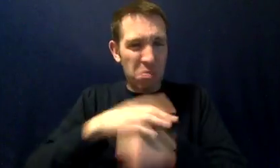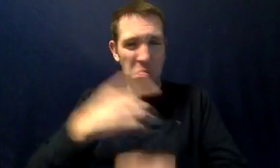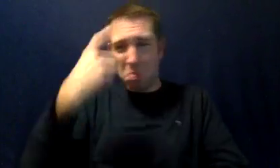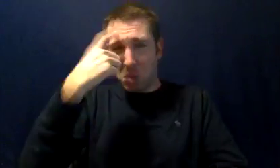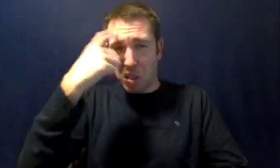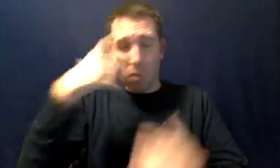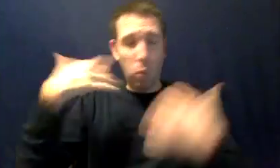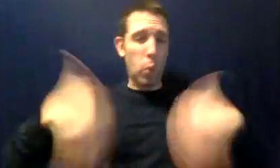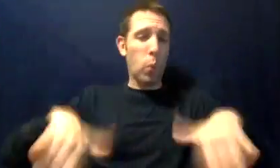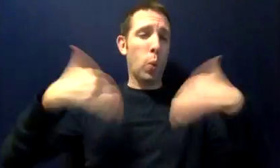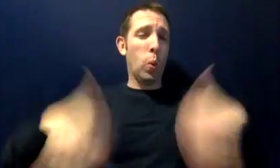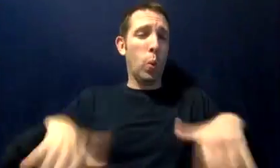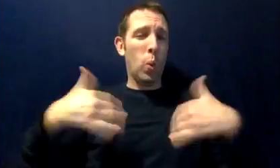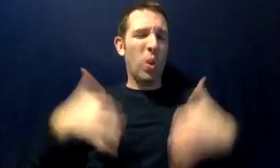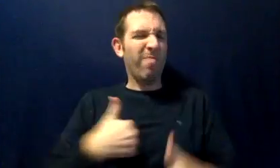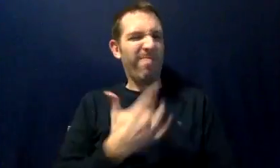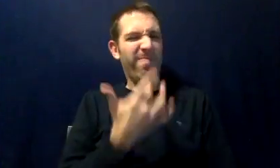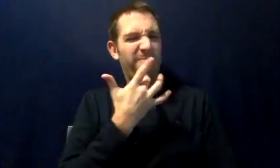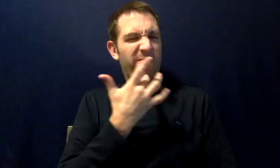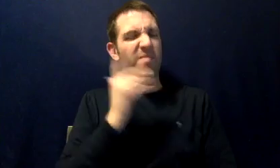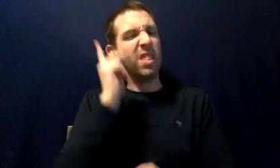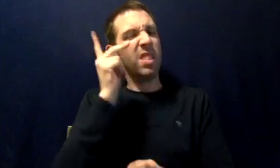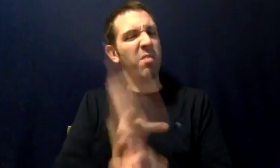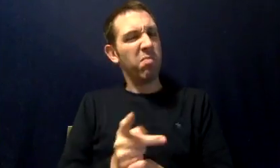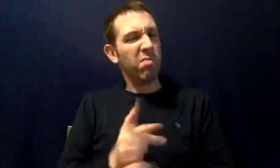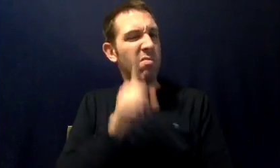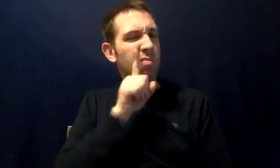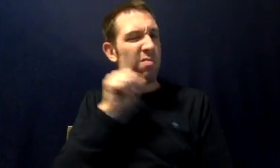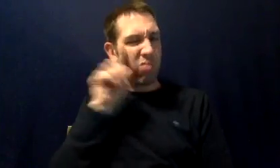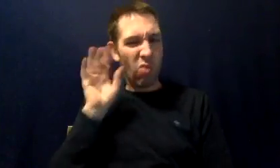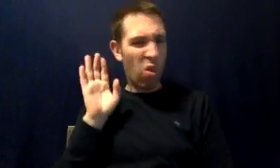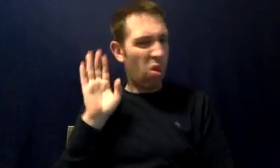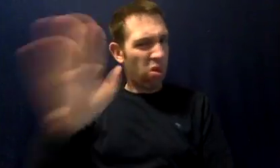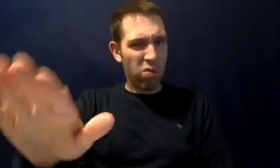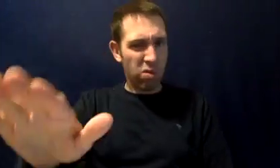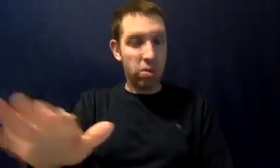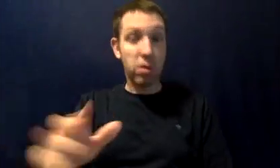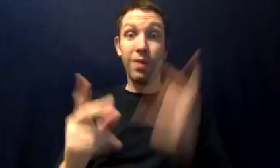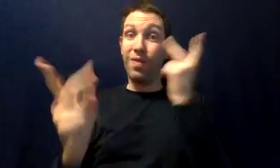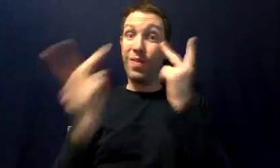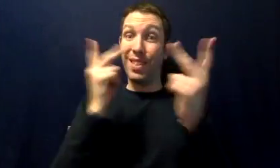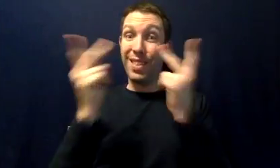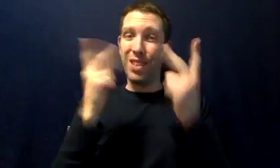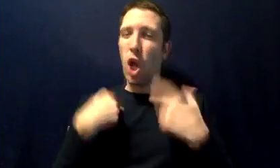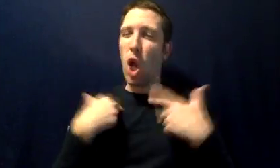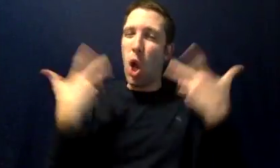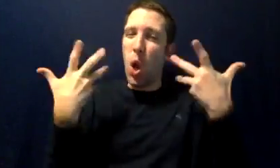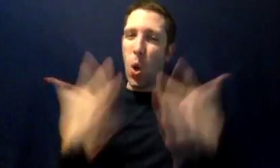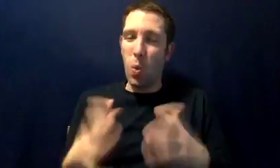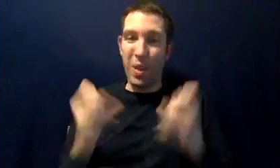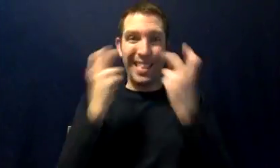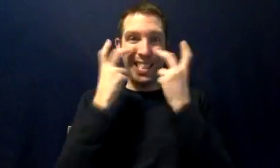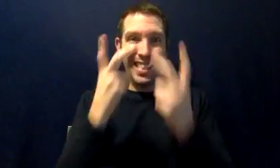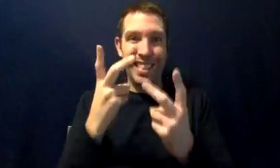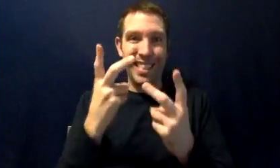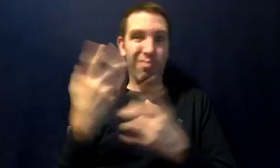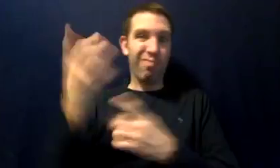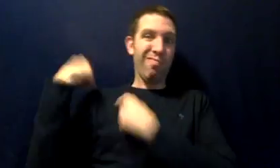...so incredibly stressful. I wouldn't want that change. As far as my vision - I was born sighted,